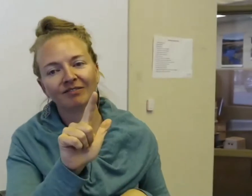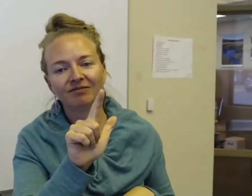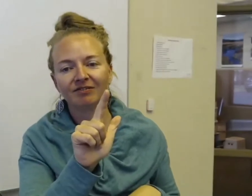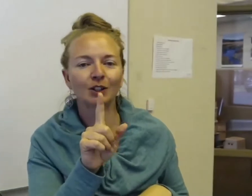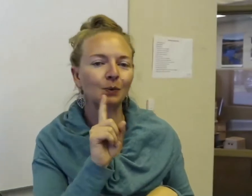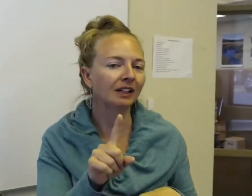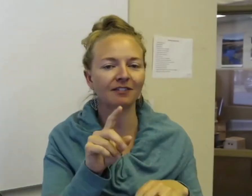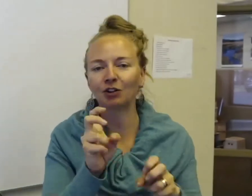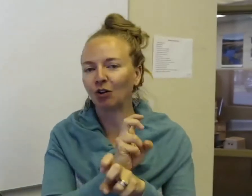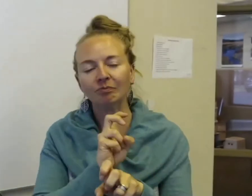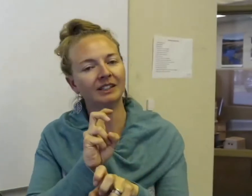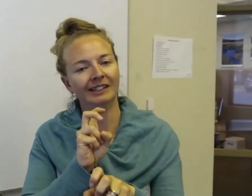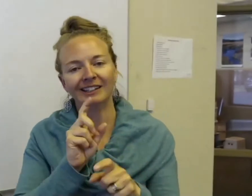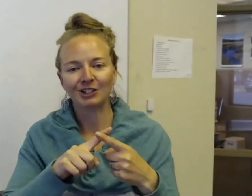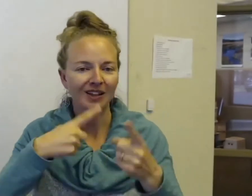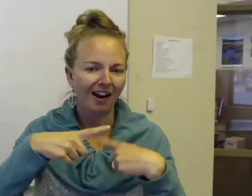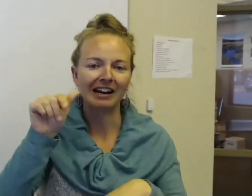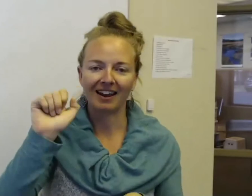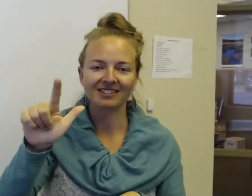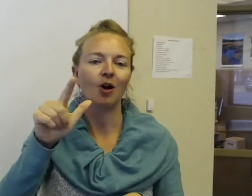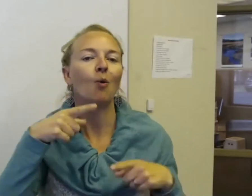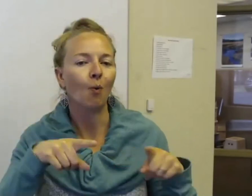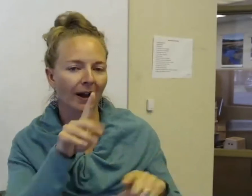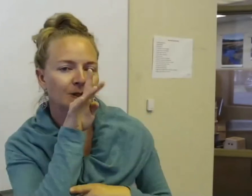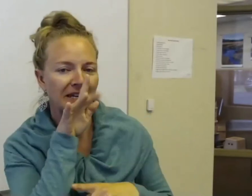It's really difficult to sign in ASL while speaking